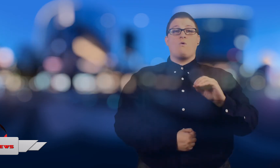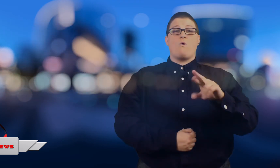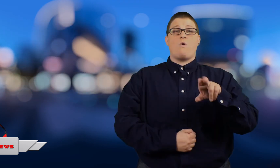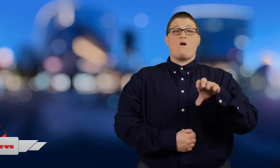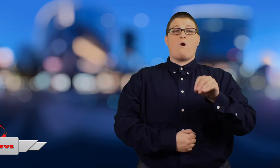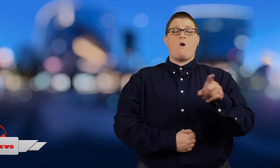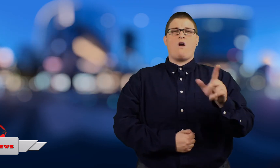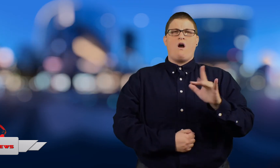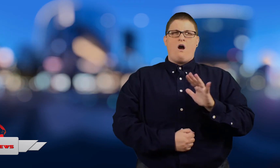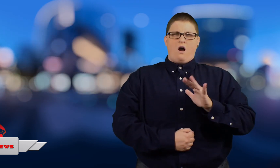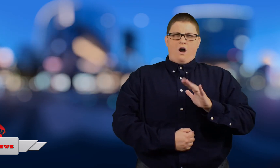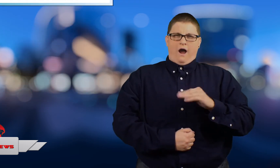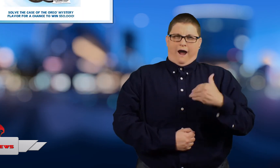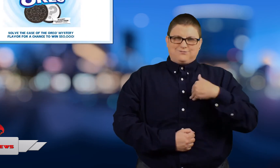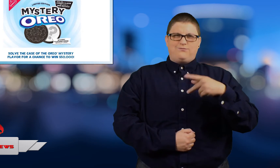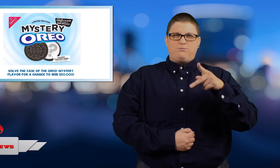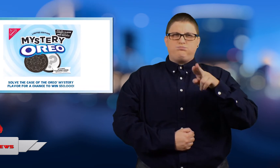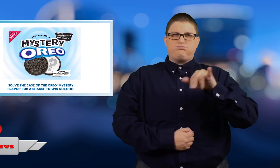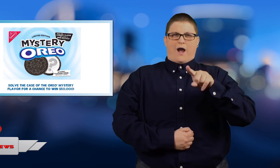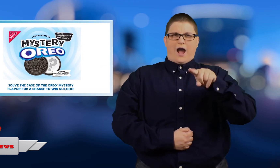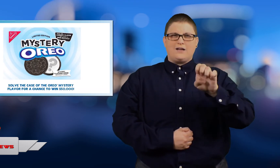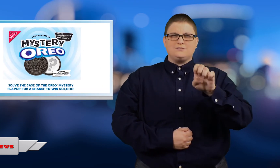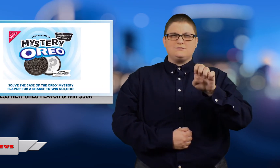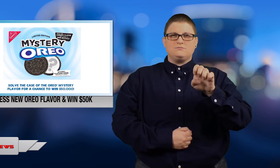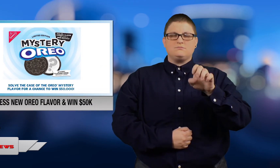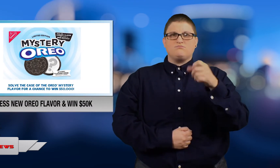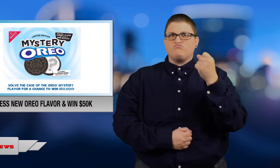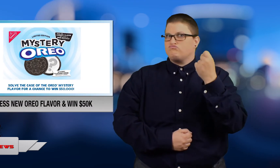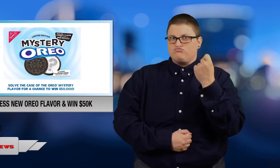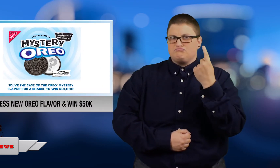Oreo is offering a sweet prize. Anyone who